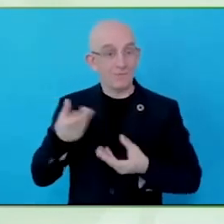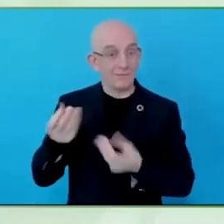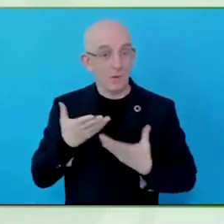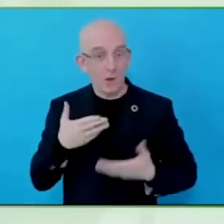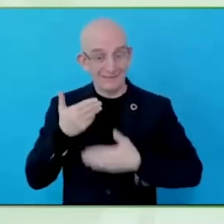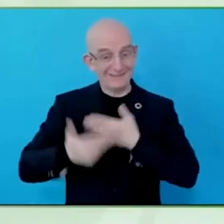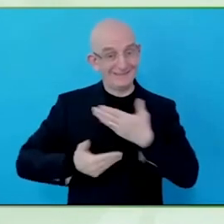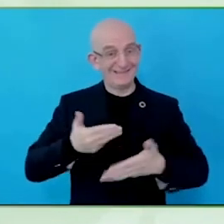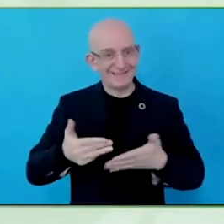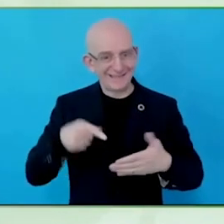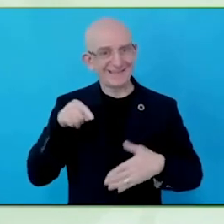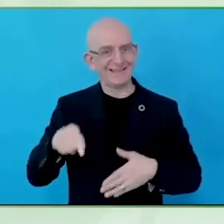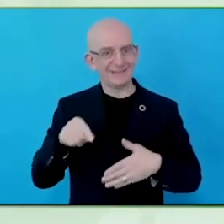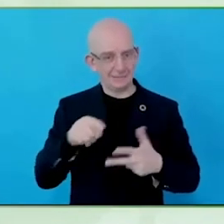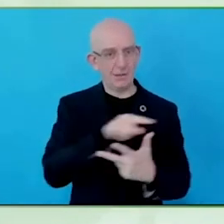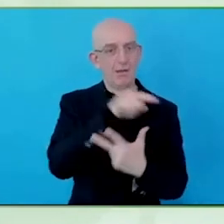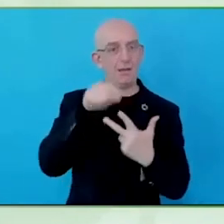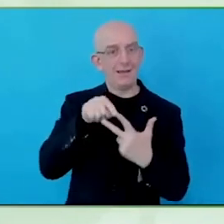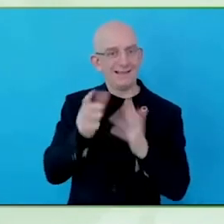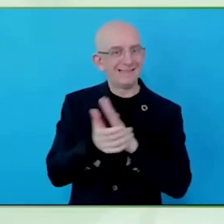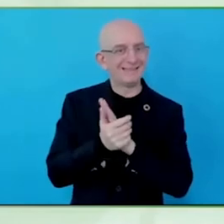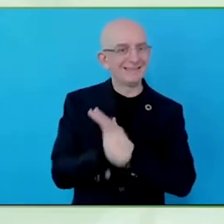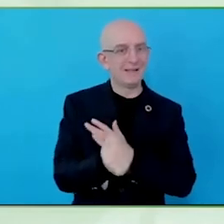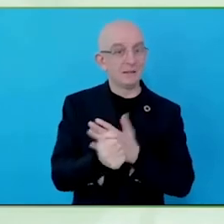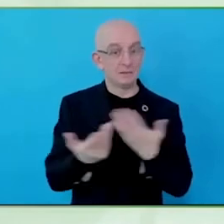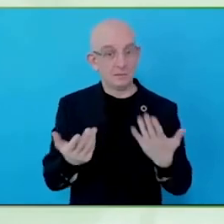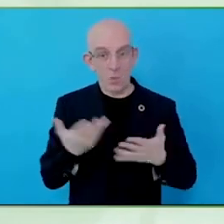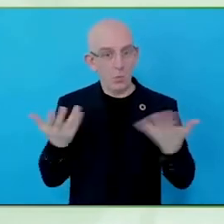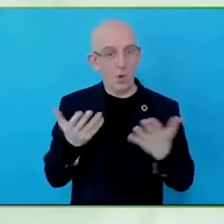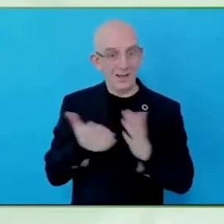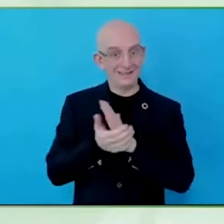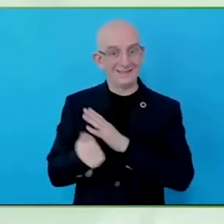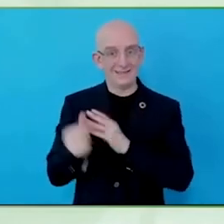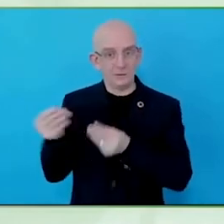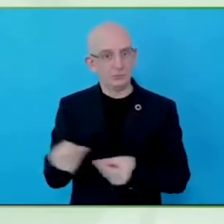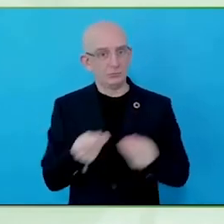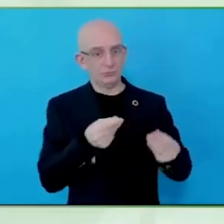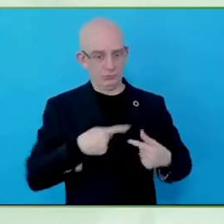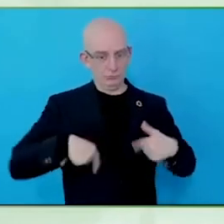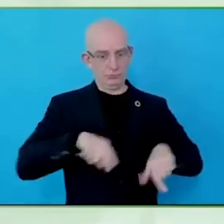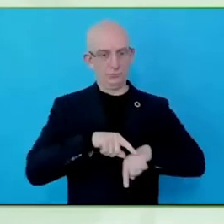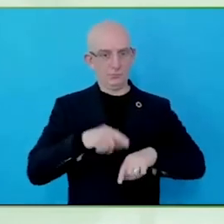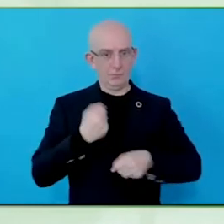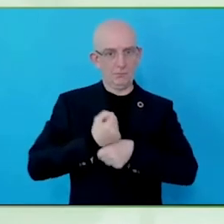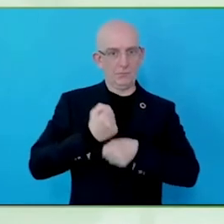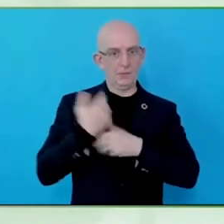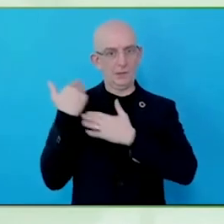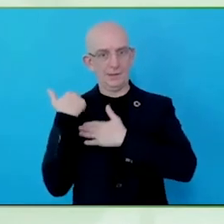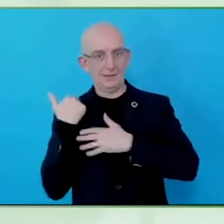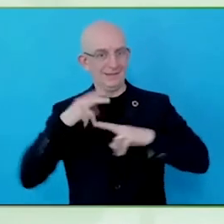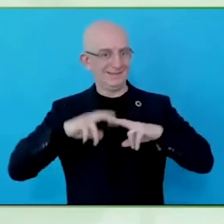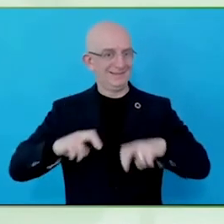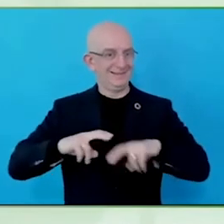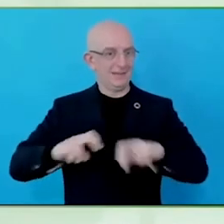the process of making things and making them better is more inclusive from the start and improving our skills around